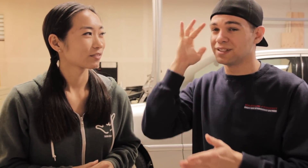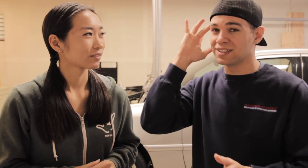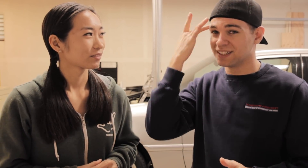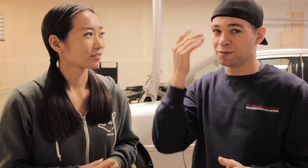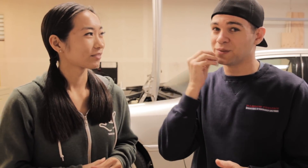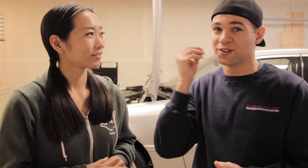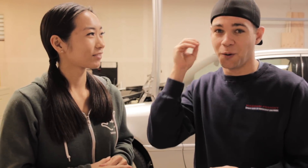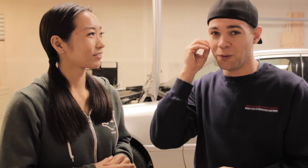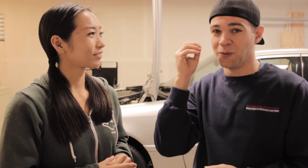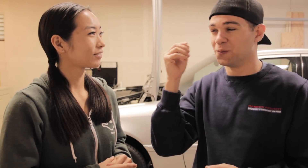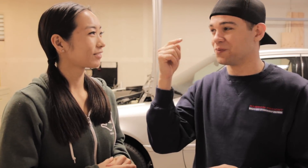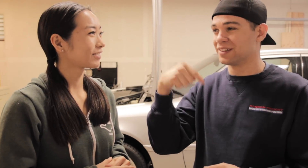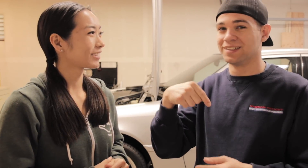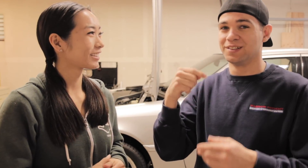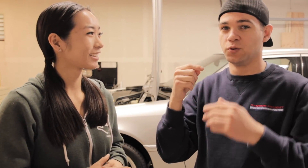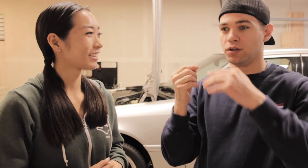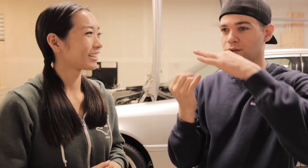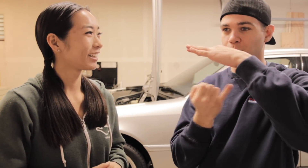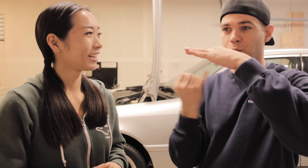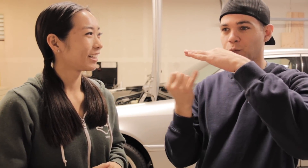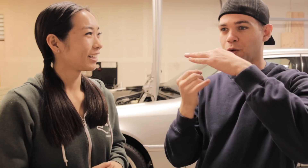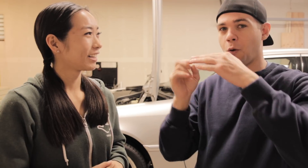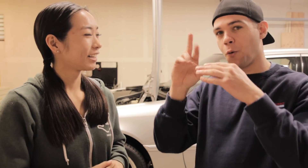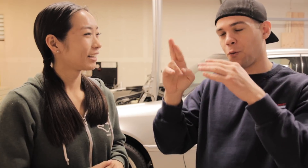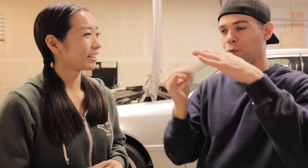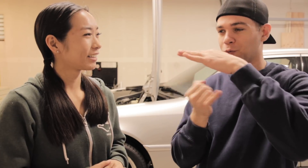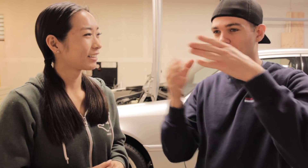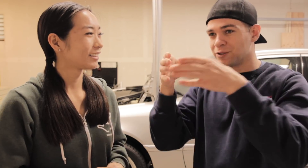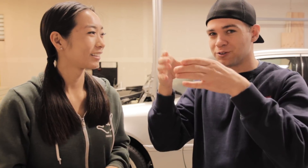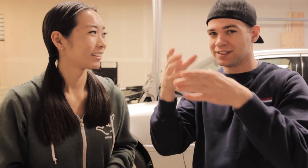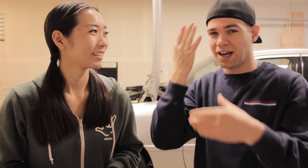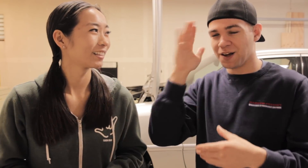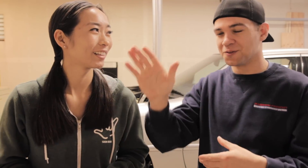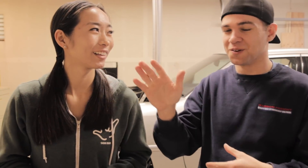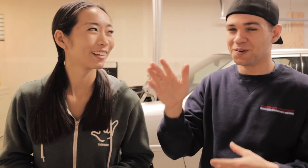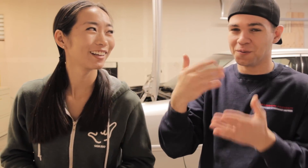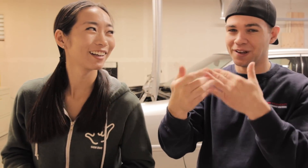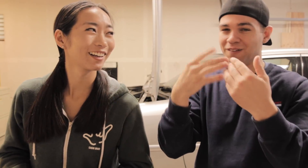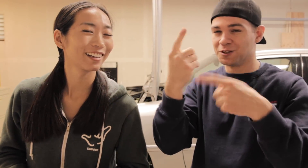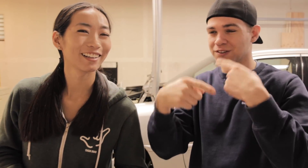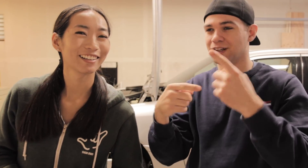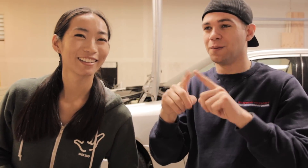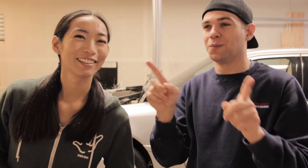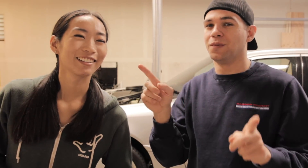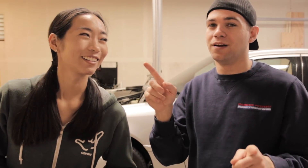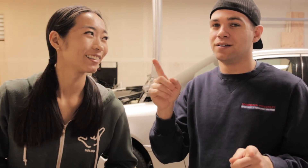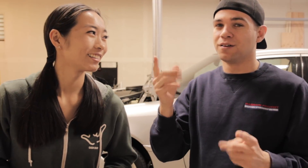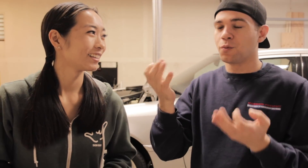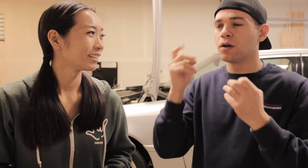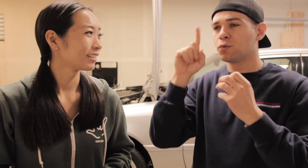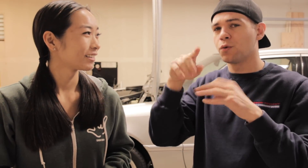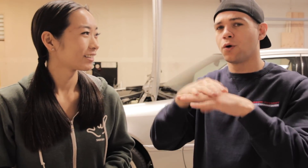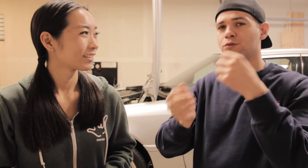i'm sick of being stuck at home during this quarantine I don't know, whatever sign it is but I wanna go on a drive